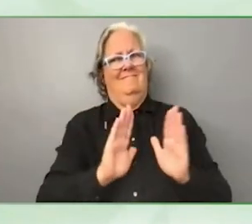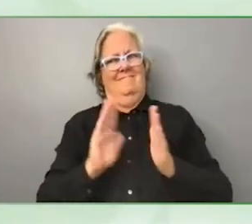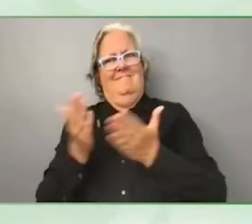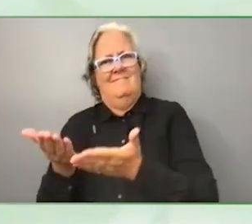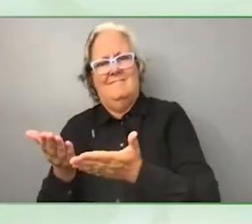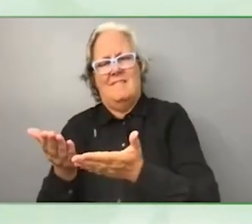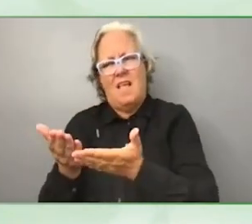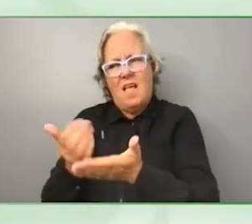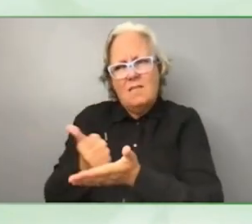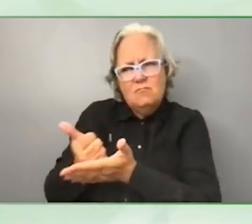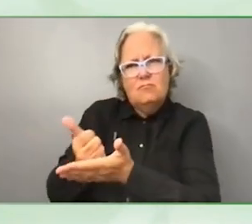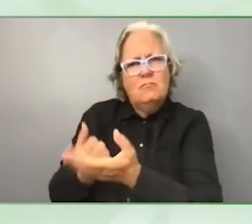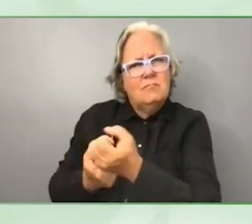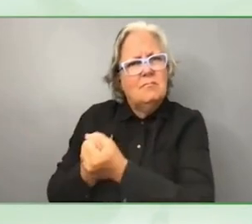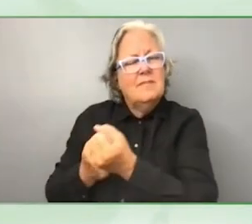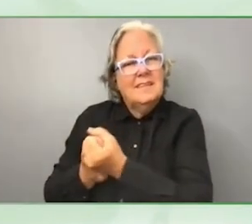they need in order to serve their community?